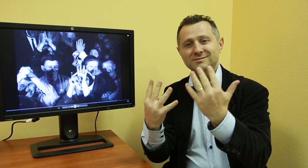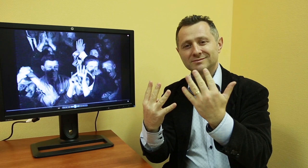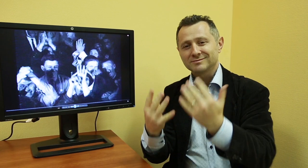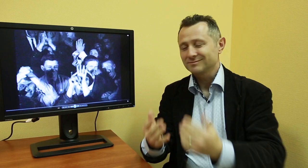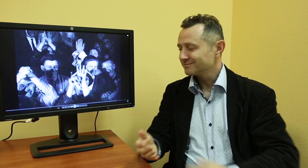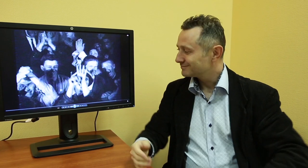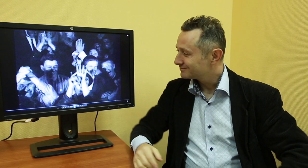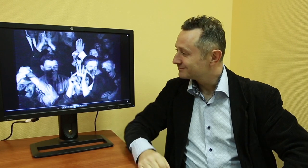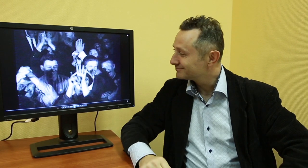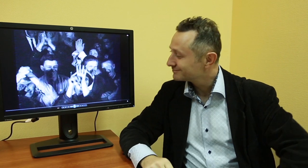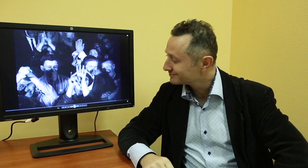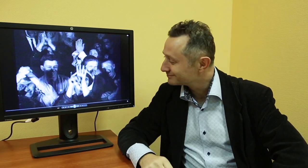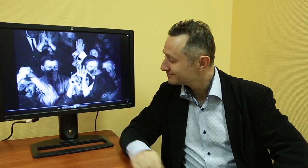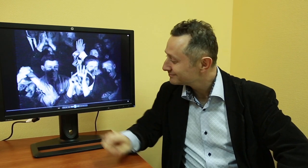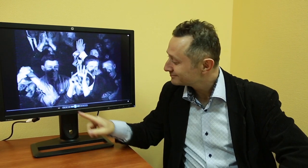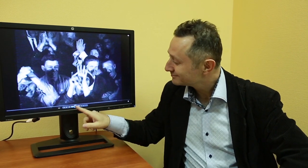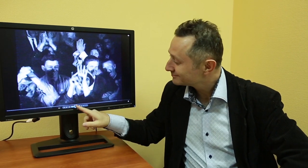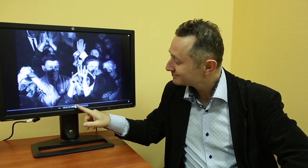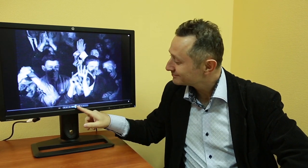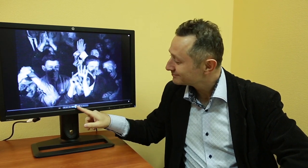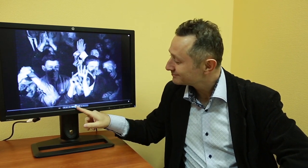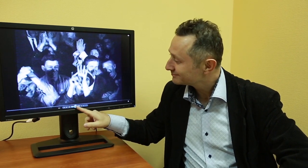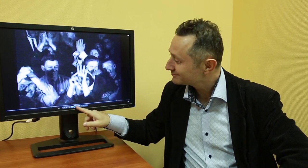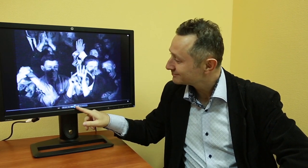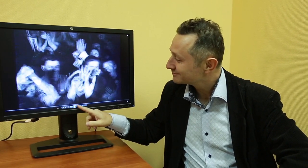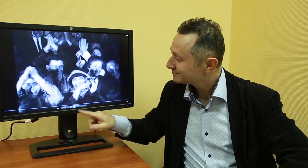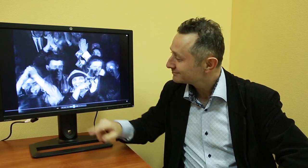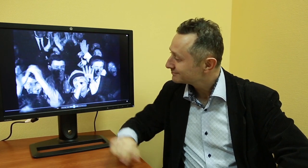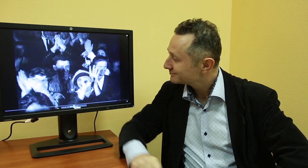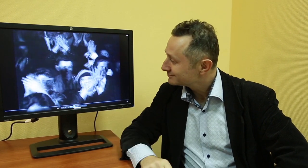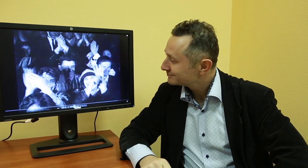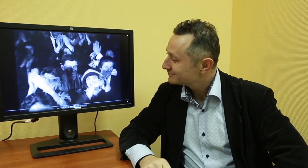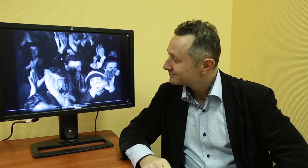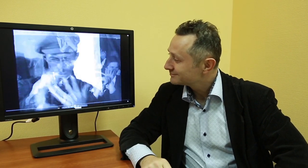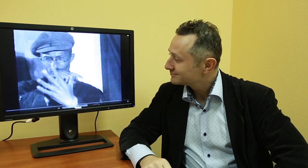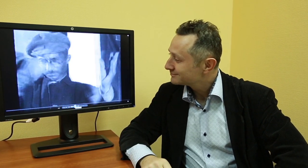is from 1929.